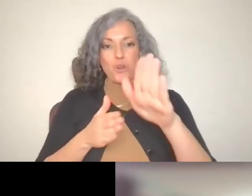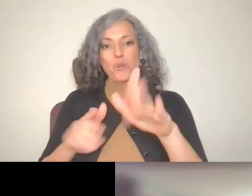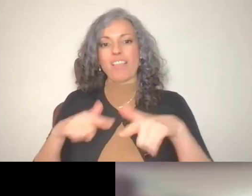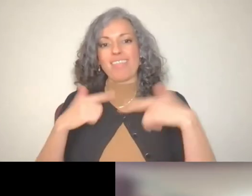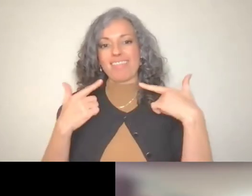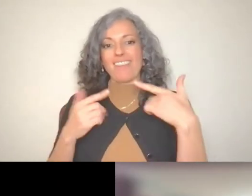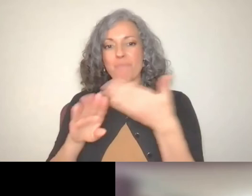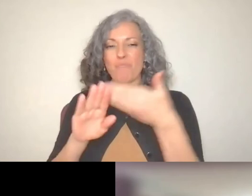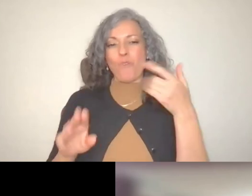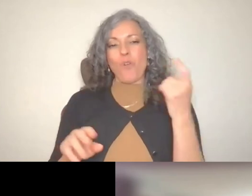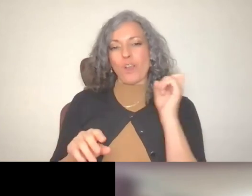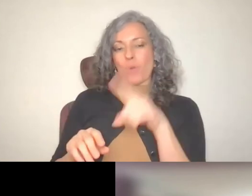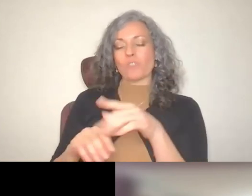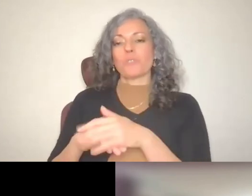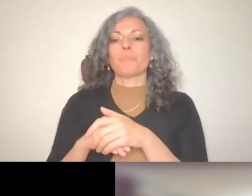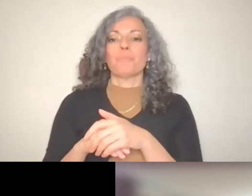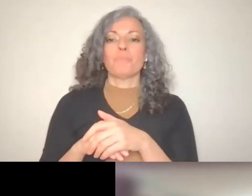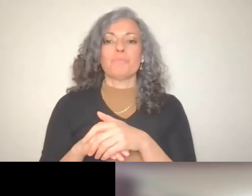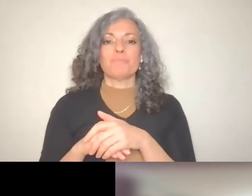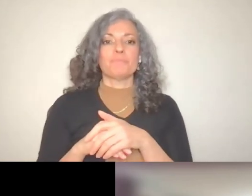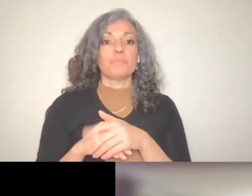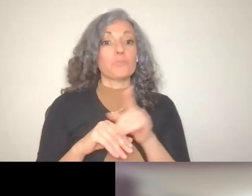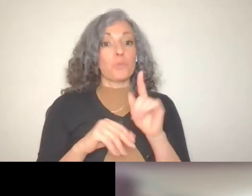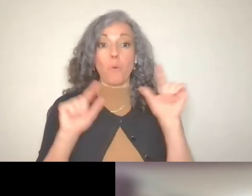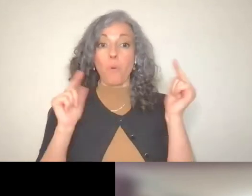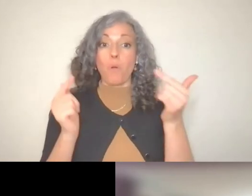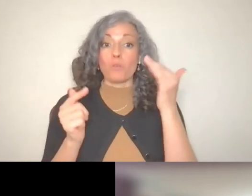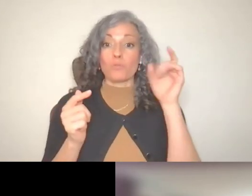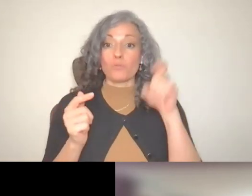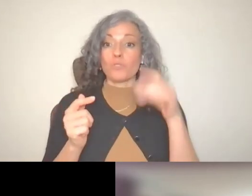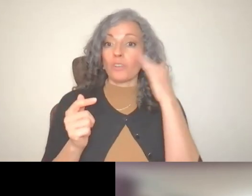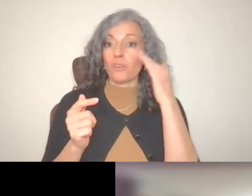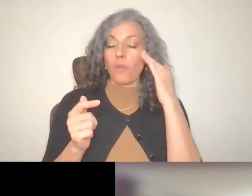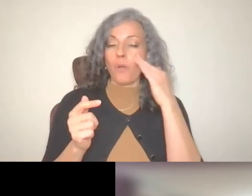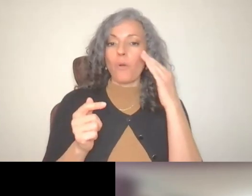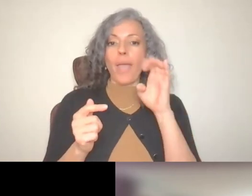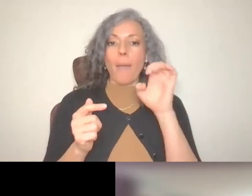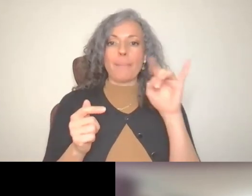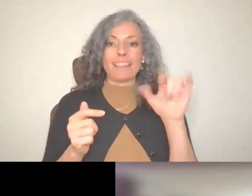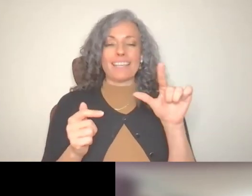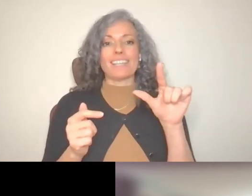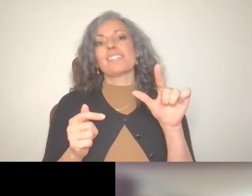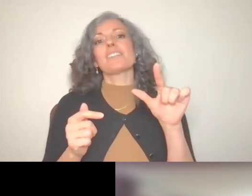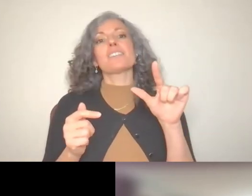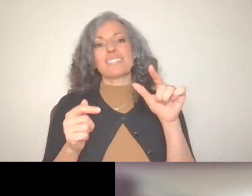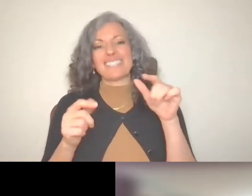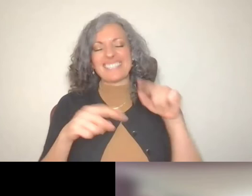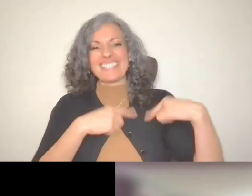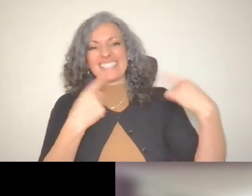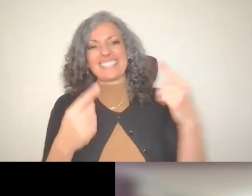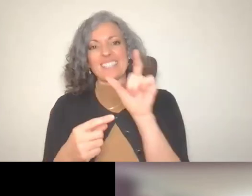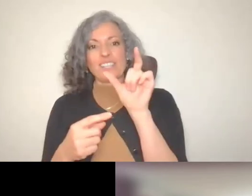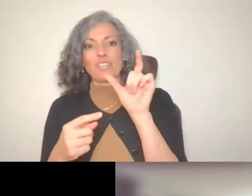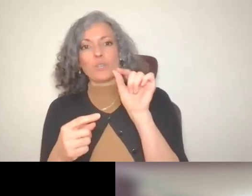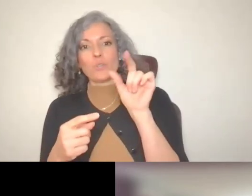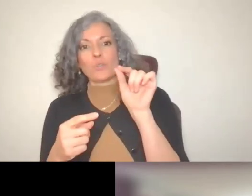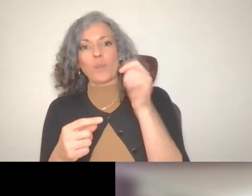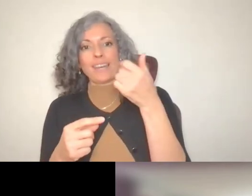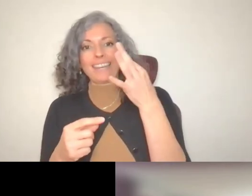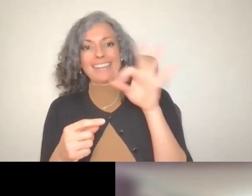So folks you should know that Emily has been one of our ambassador since 2019 likes Taylor, they were the same class of